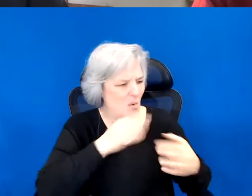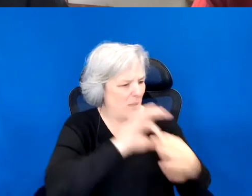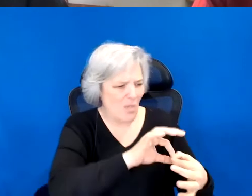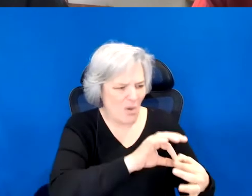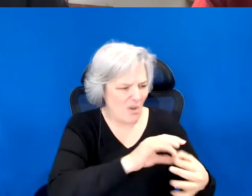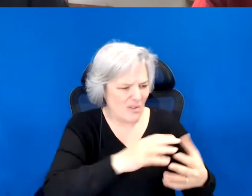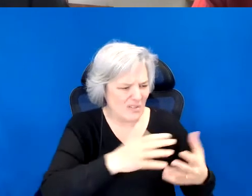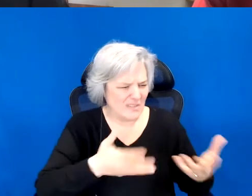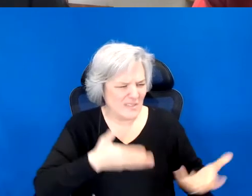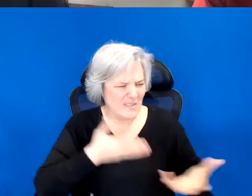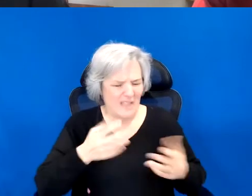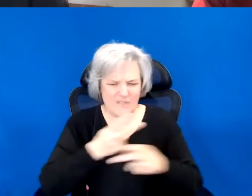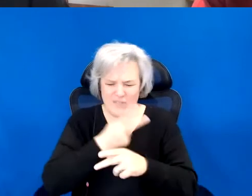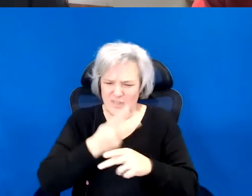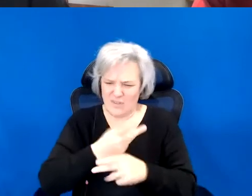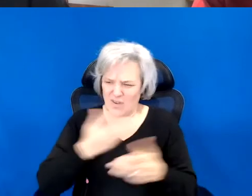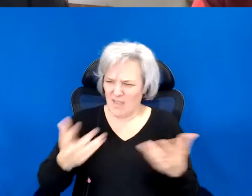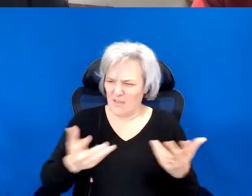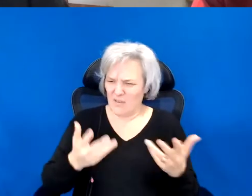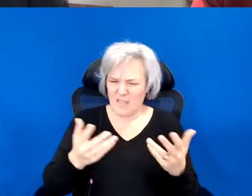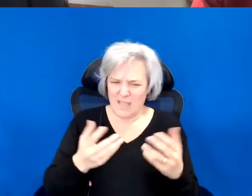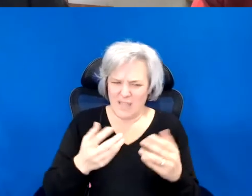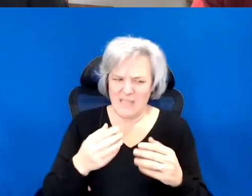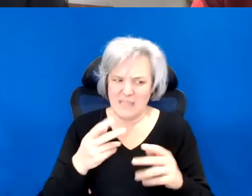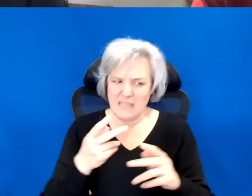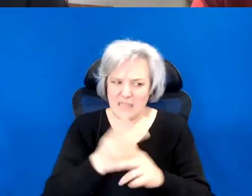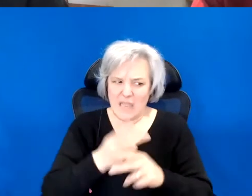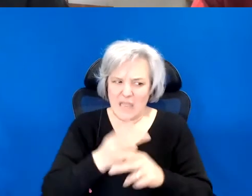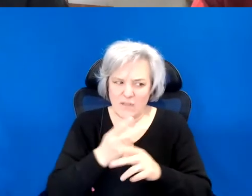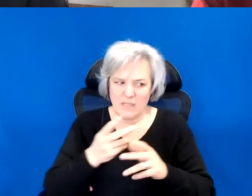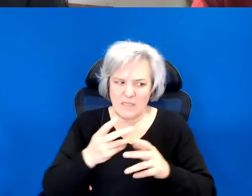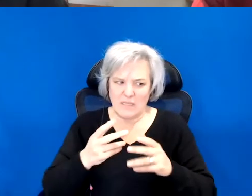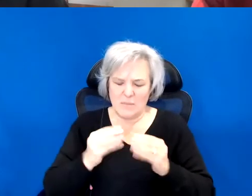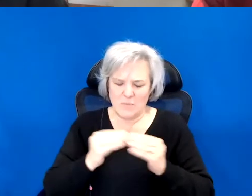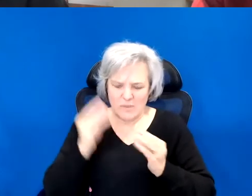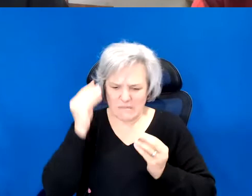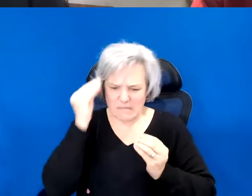And to figure out more carefully and more critically what it means to be there.